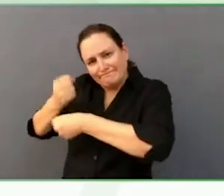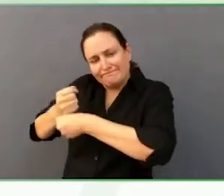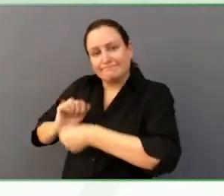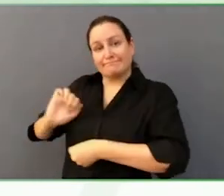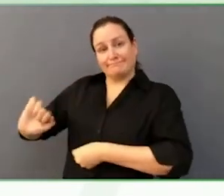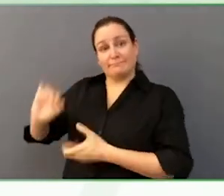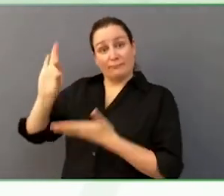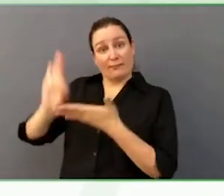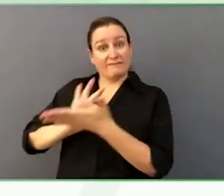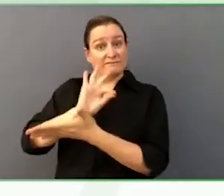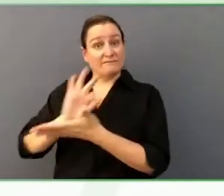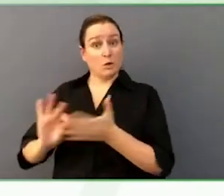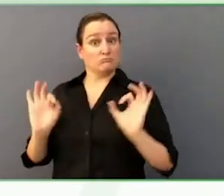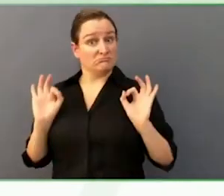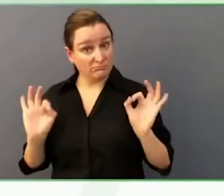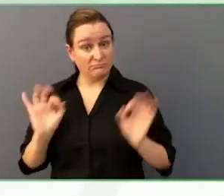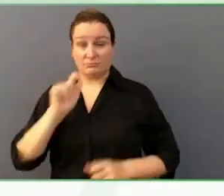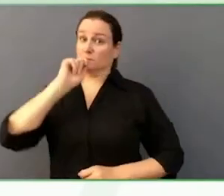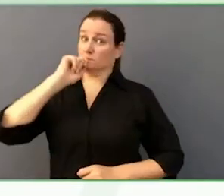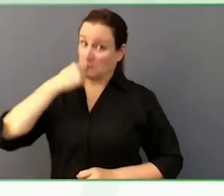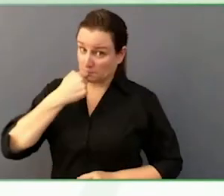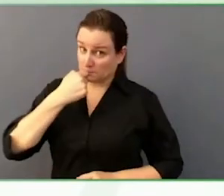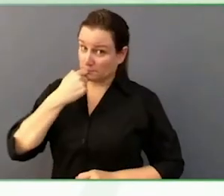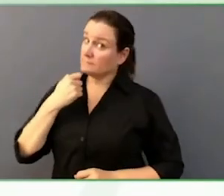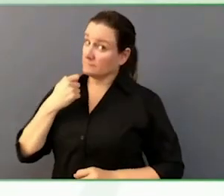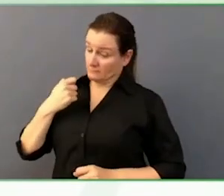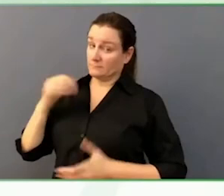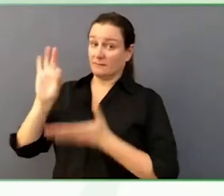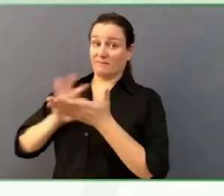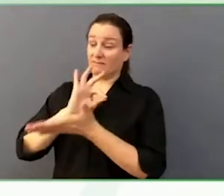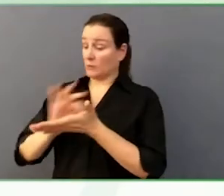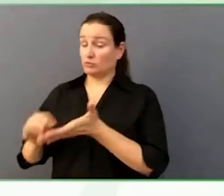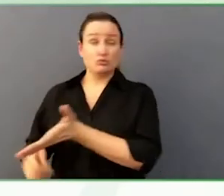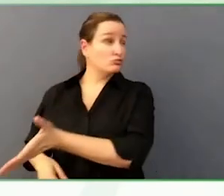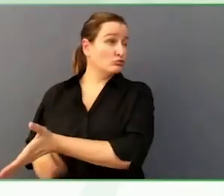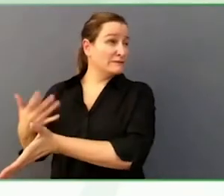correctly, and they come at a time that is convenient to us and to Nicholas.